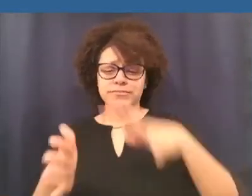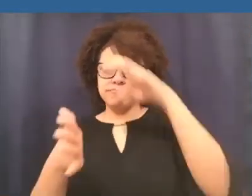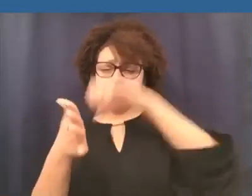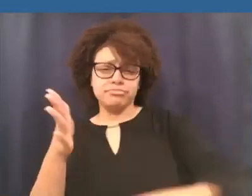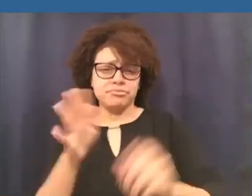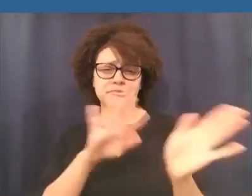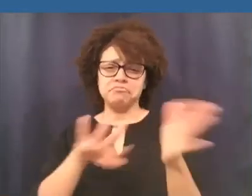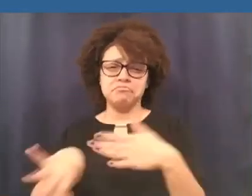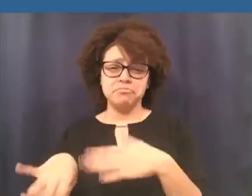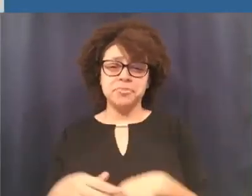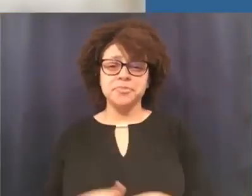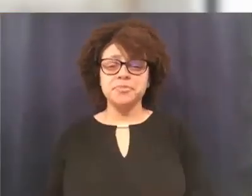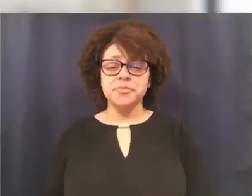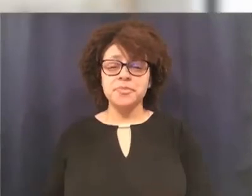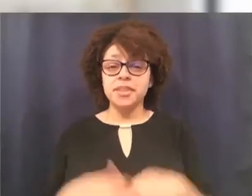page formatting guidelines?